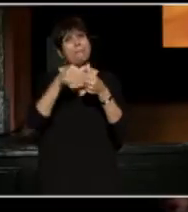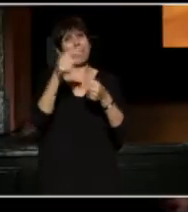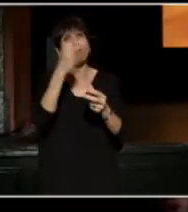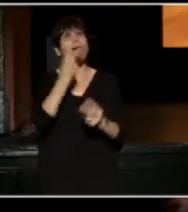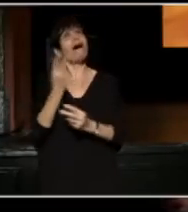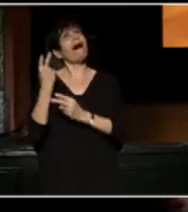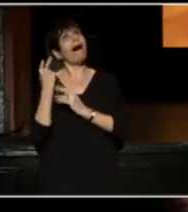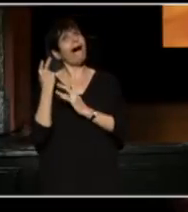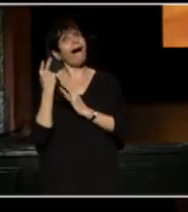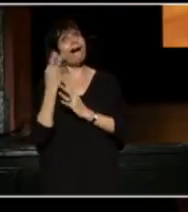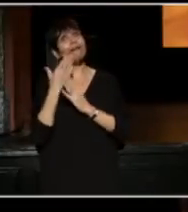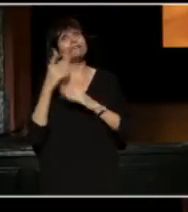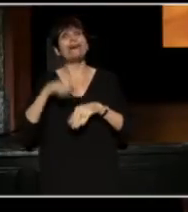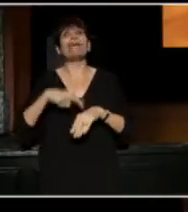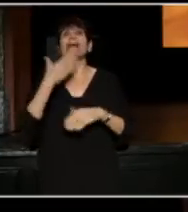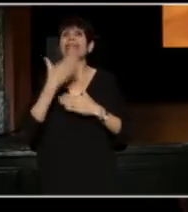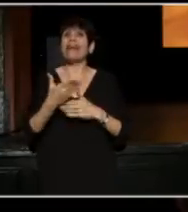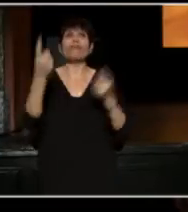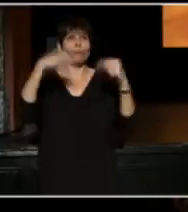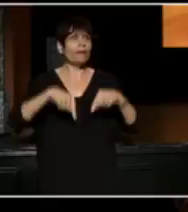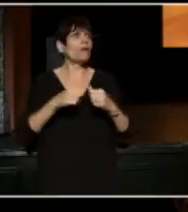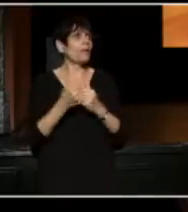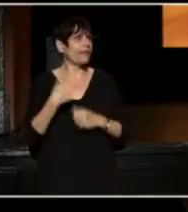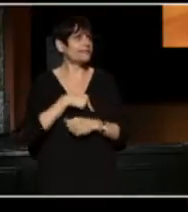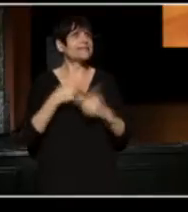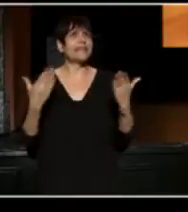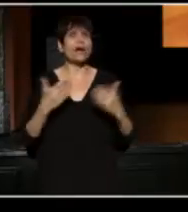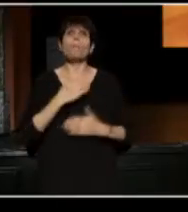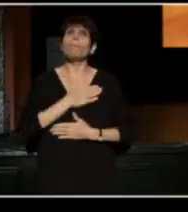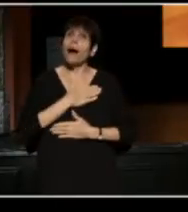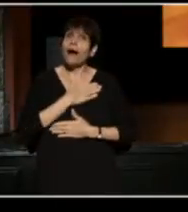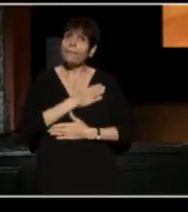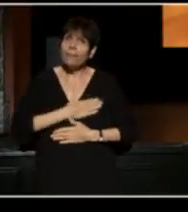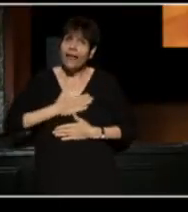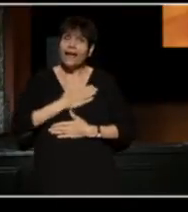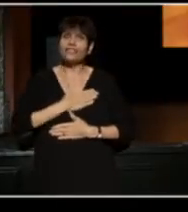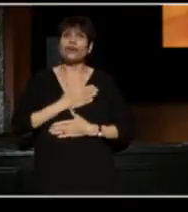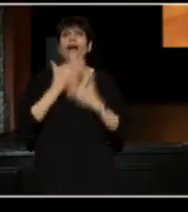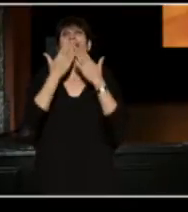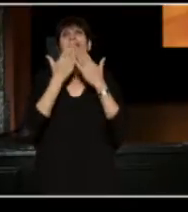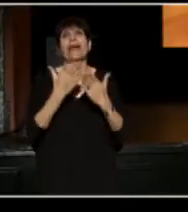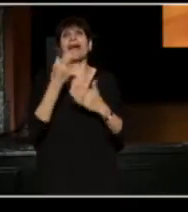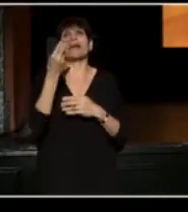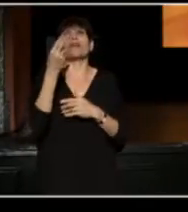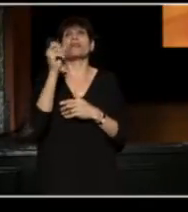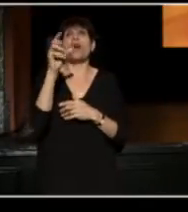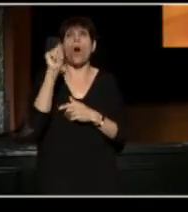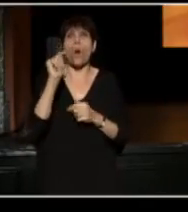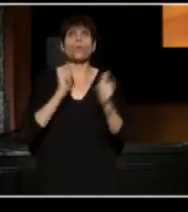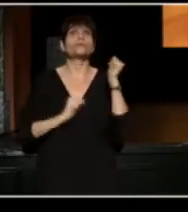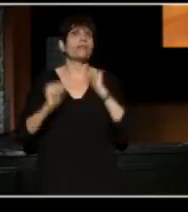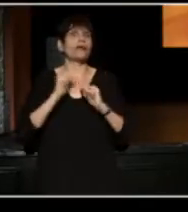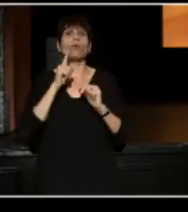So thank you for being with us here. It is my pleasure to thank the host theaters that have worked so hard